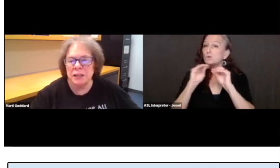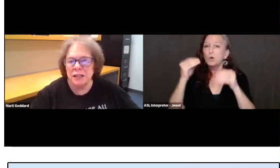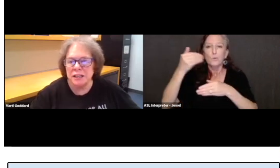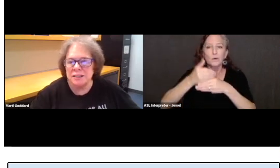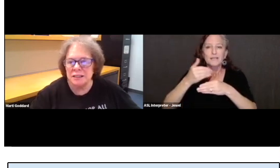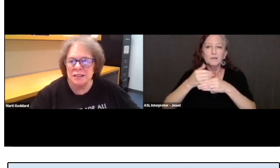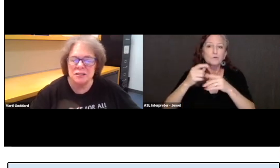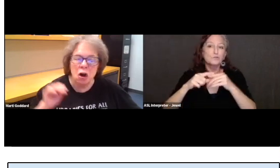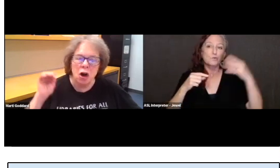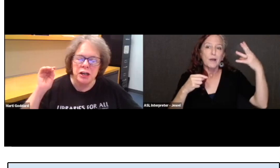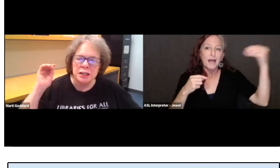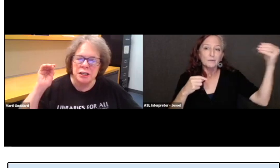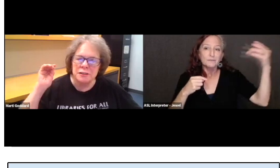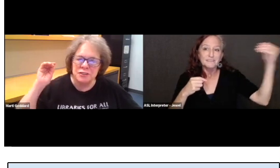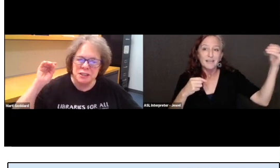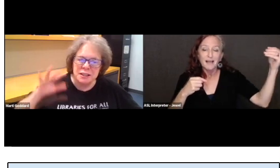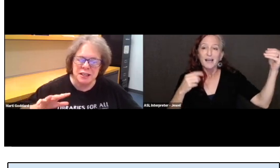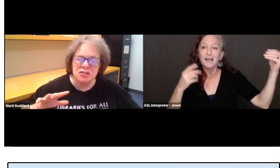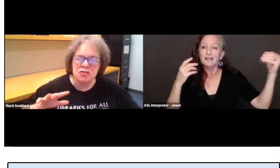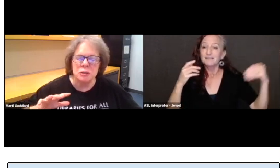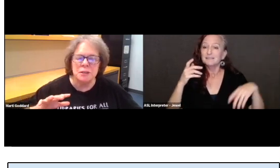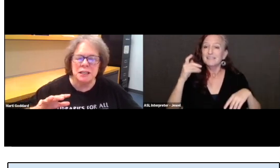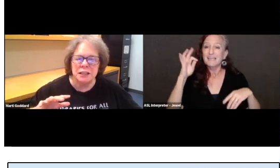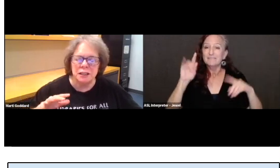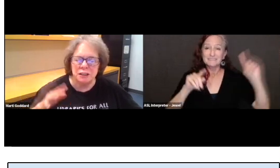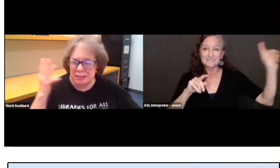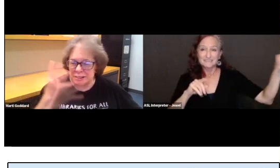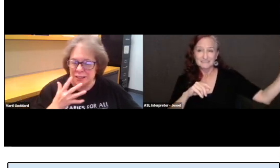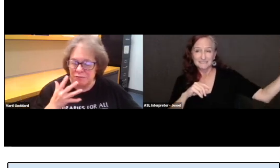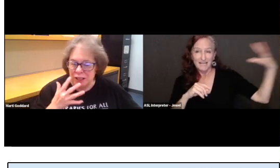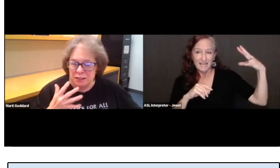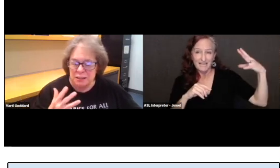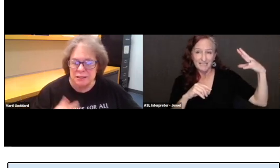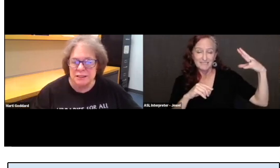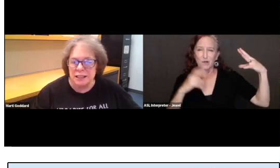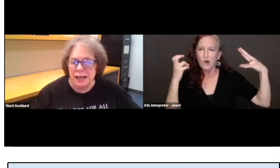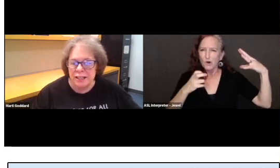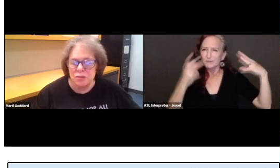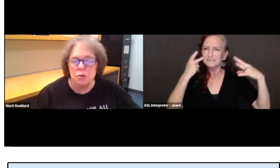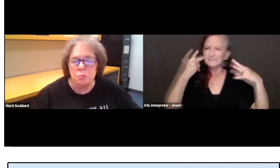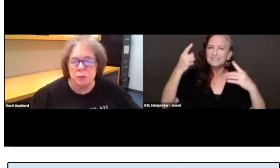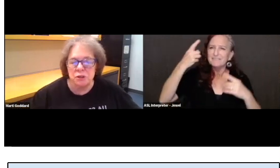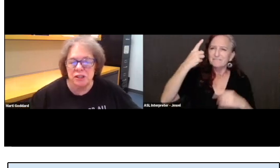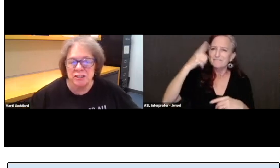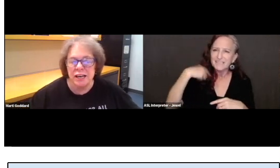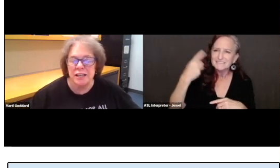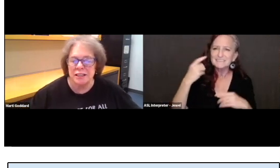Because it's hard if sunlight's streaming in to see faces and see hands when people are signing.